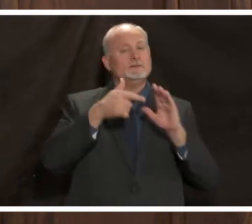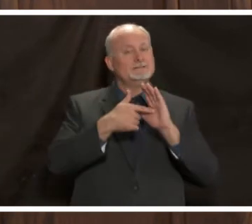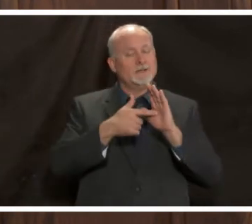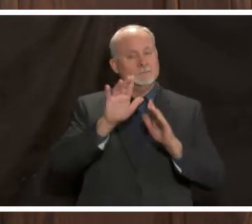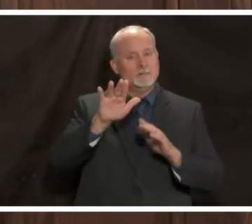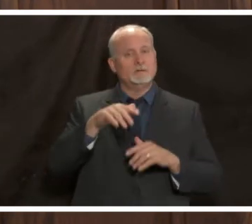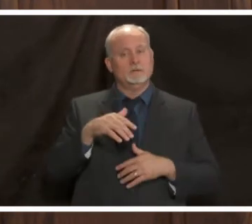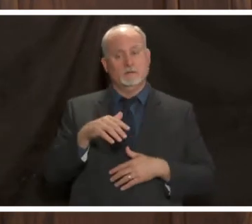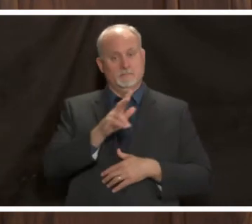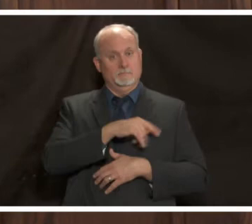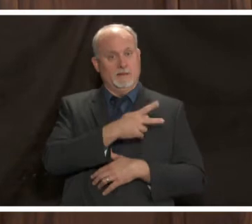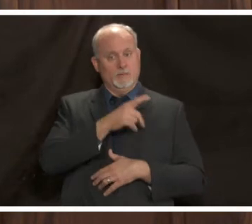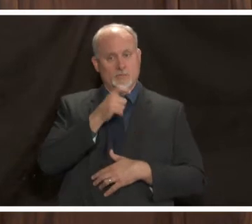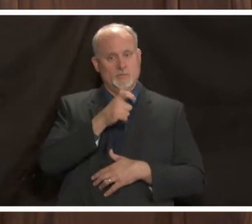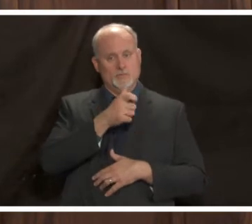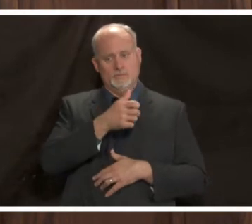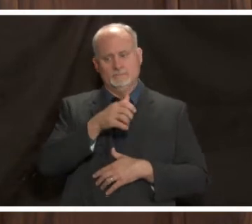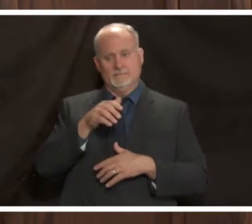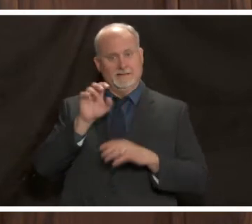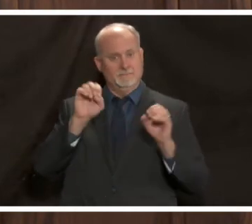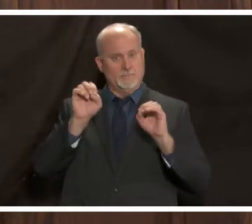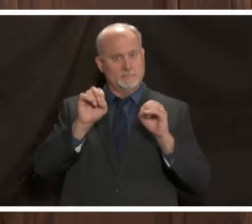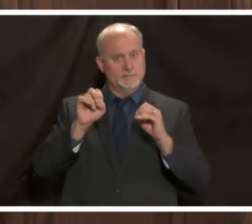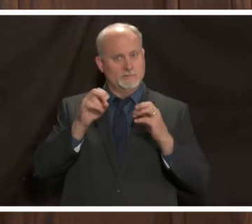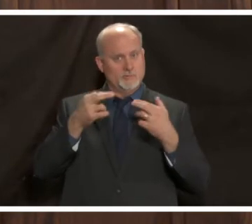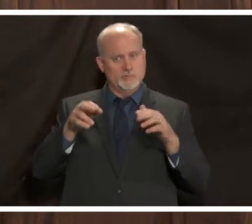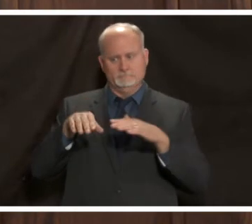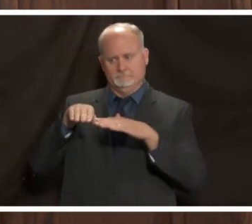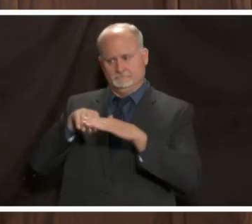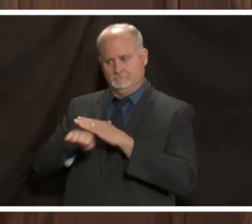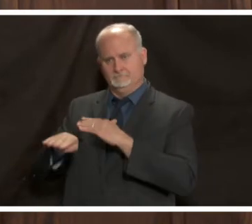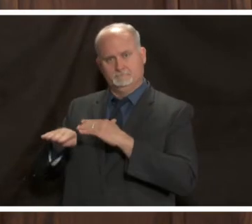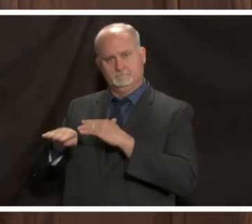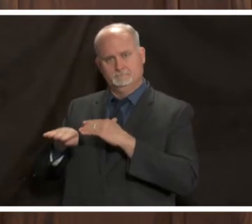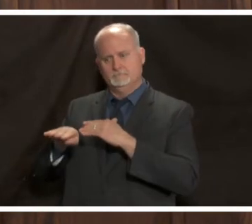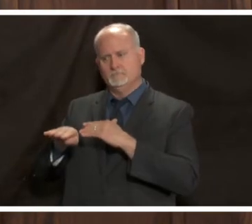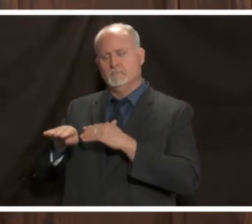patients who are admitted through our emergency departments they might you know if we're short